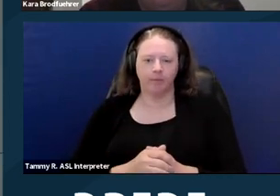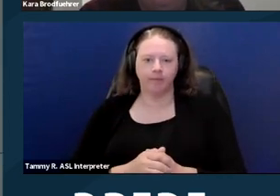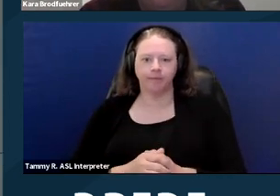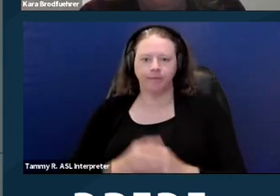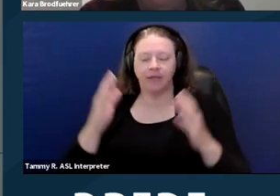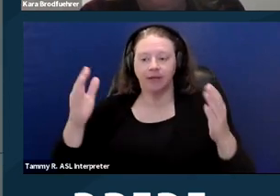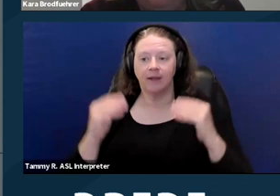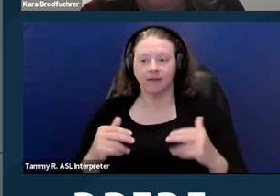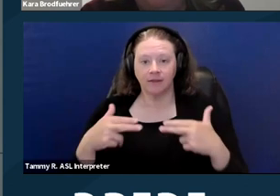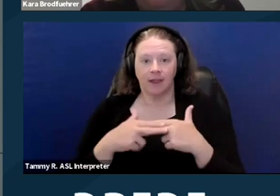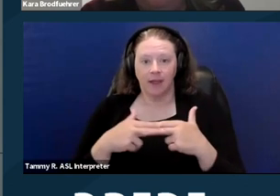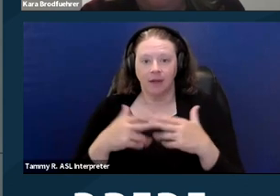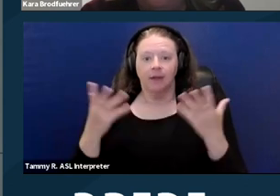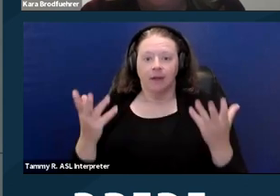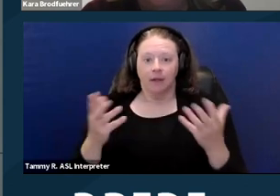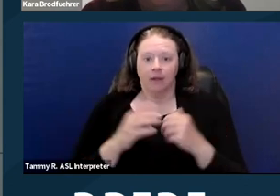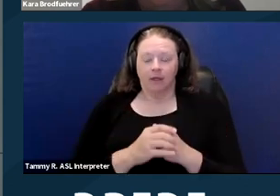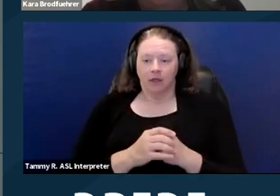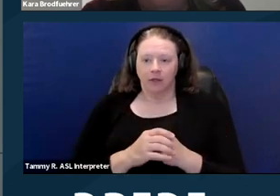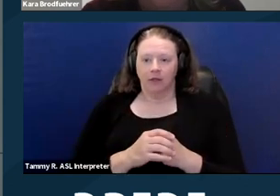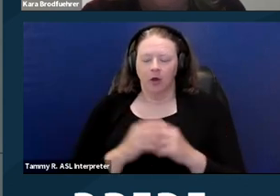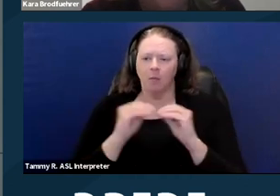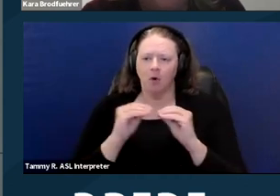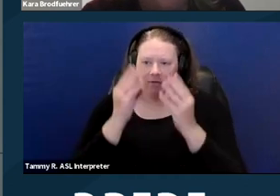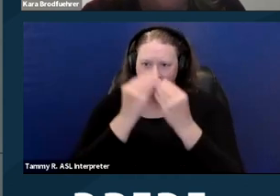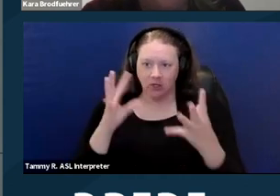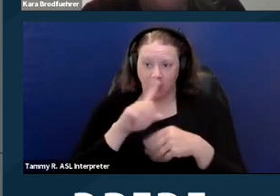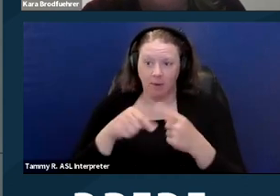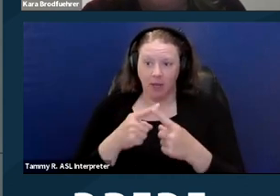All right, so just a little more info on our dispute resolution department.